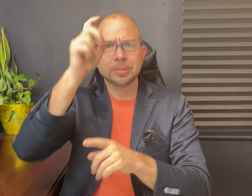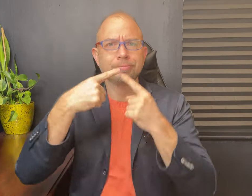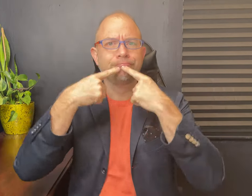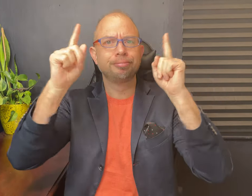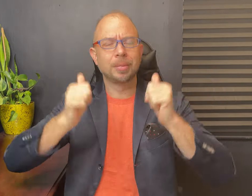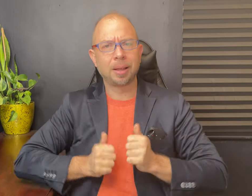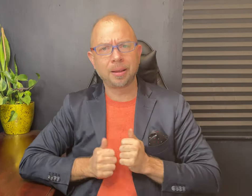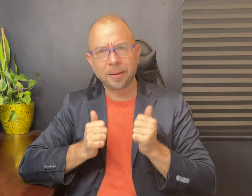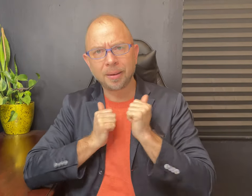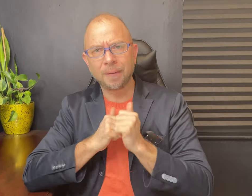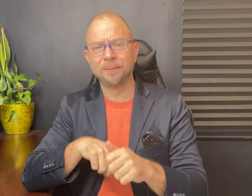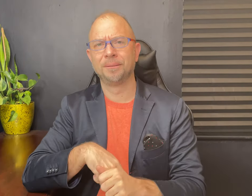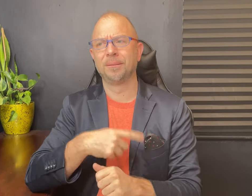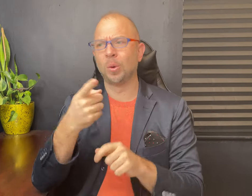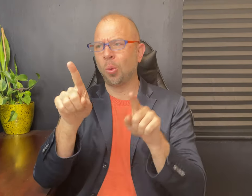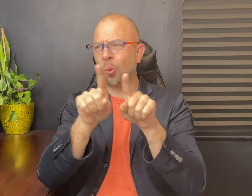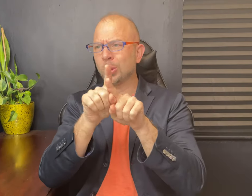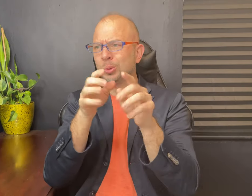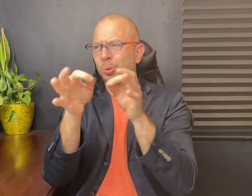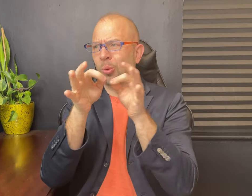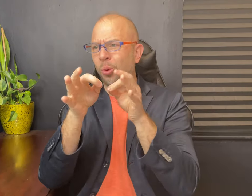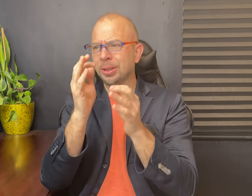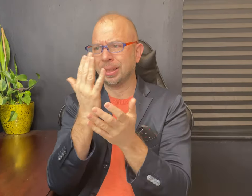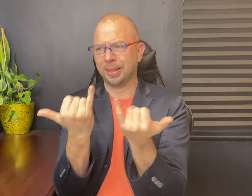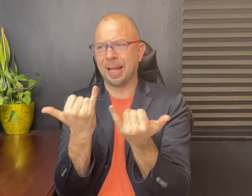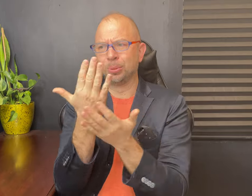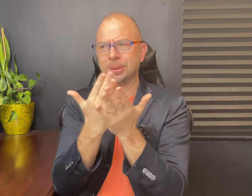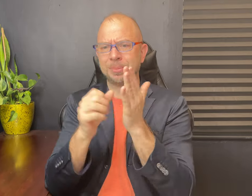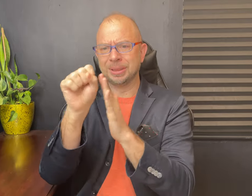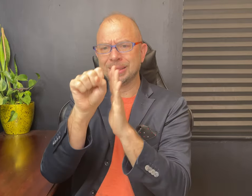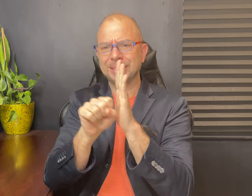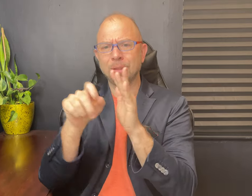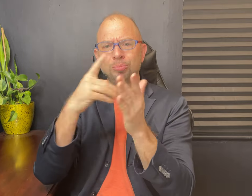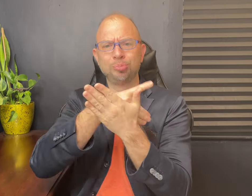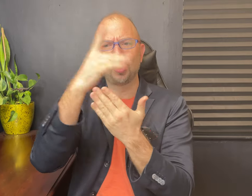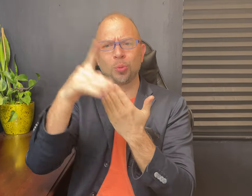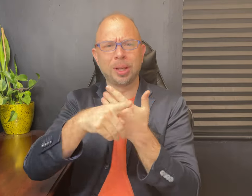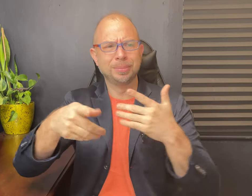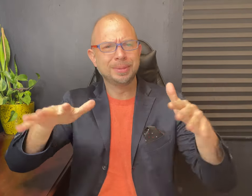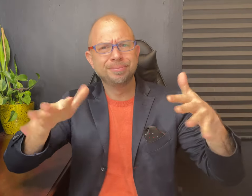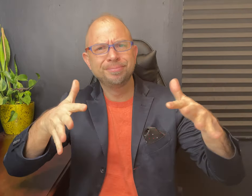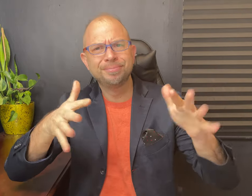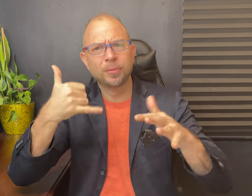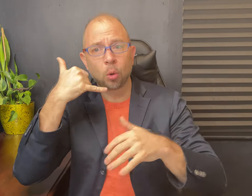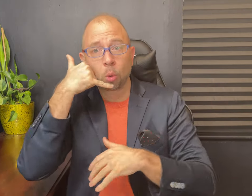and success. He also explained how the existing state programs were ineffective